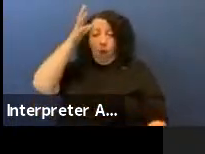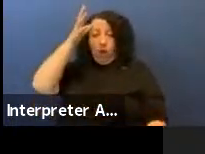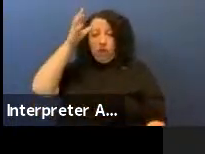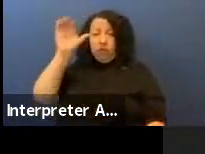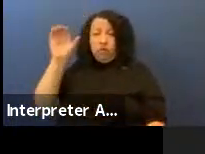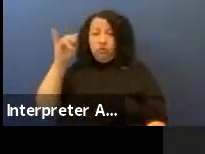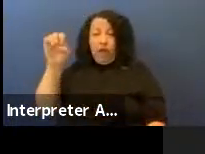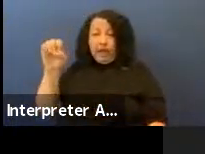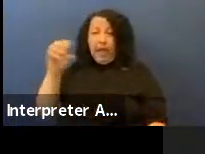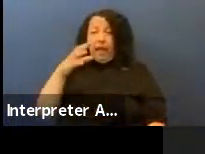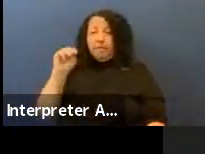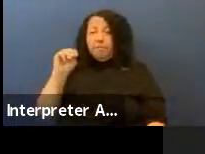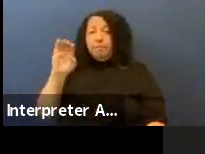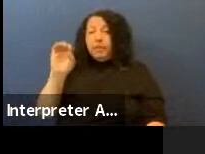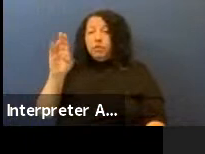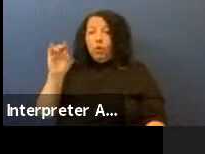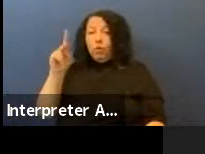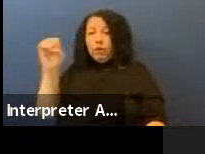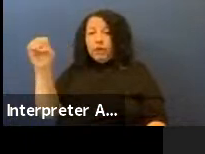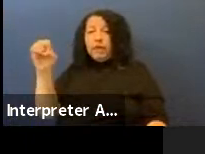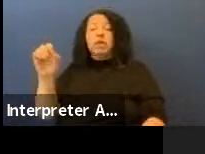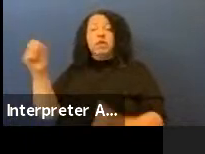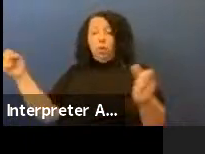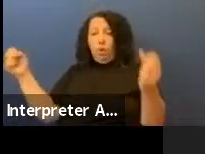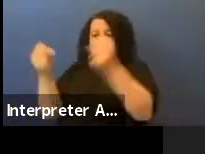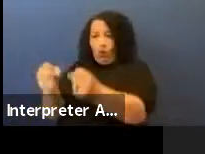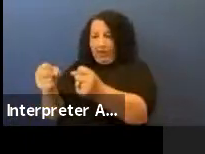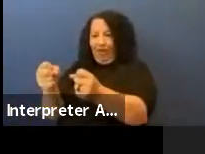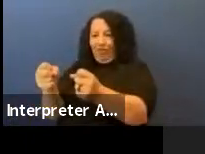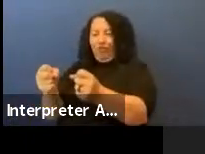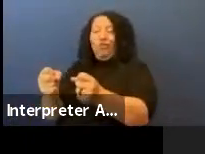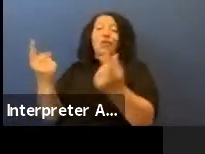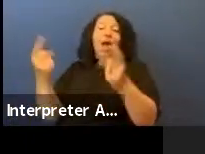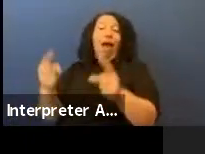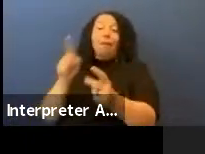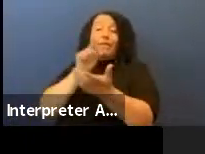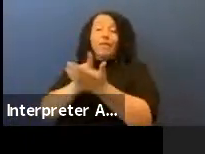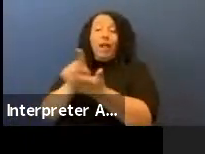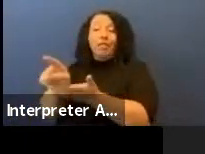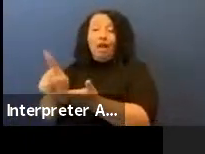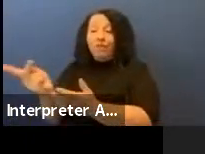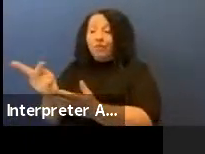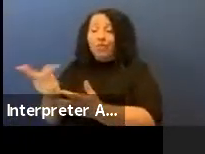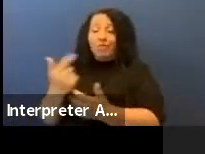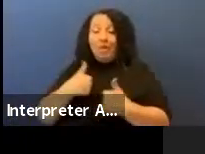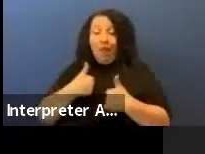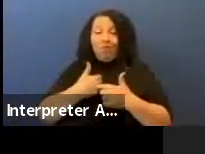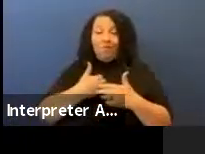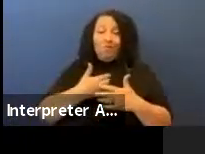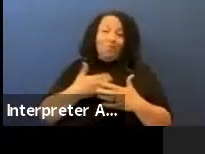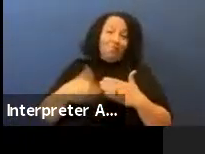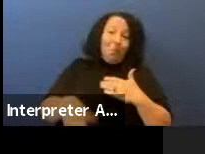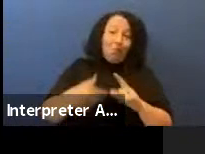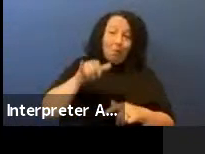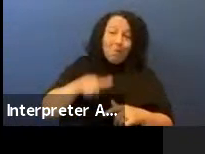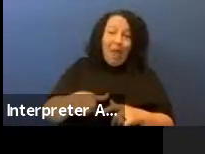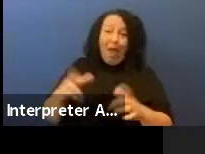and fell in love and I was the result of that and my brothers and